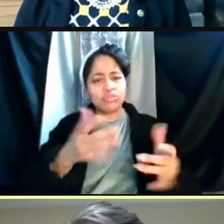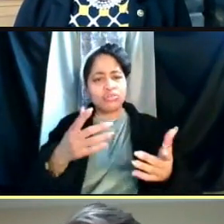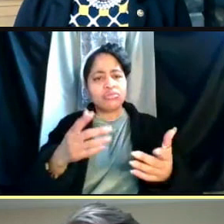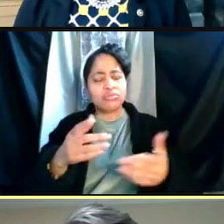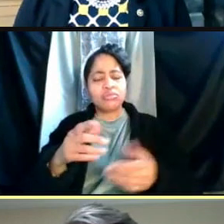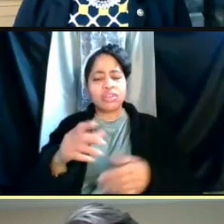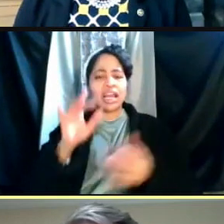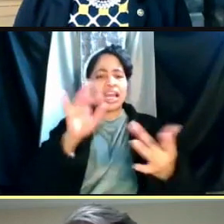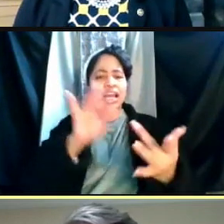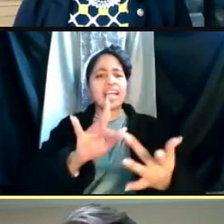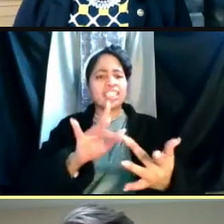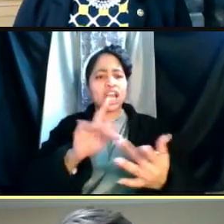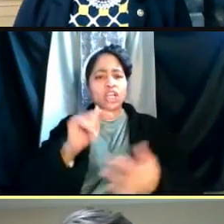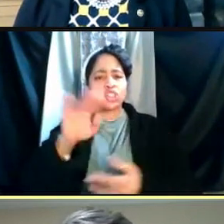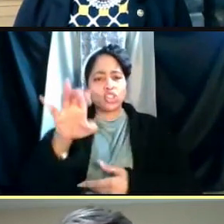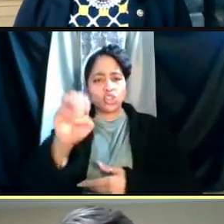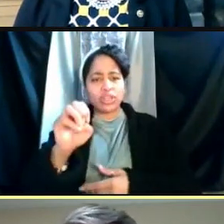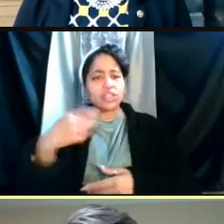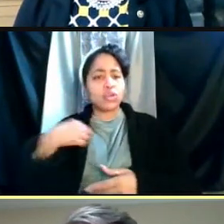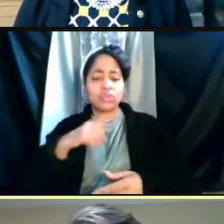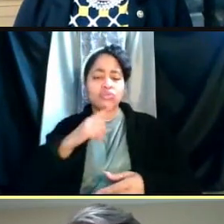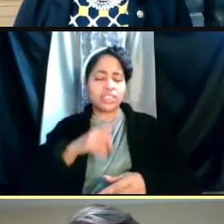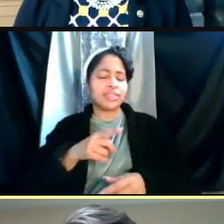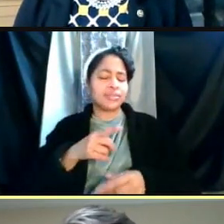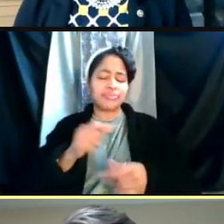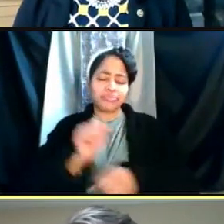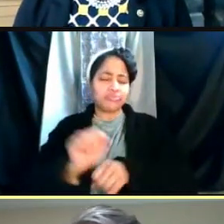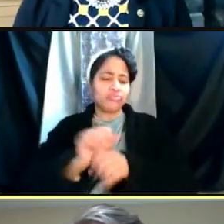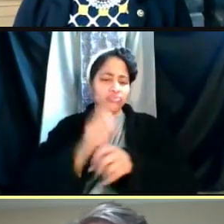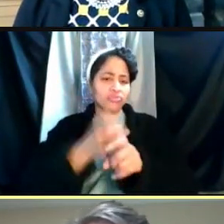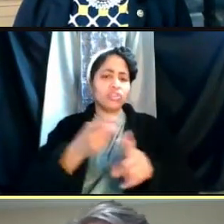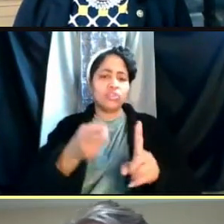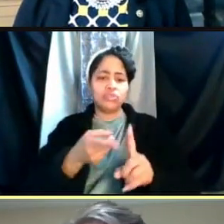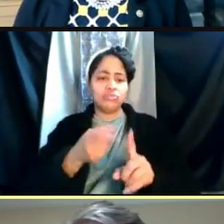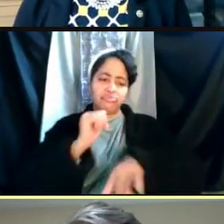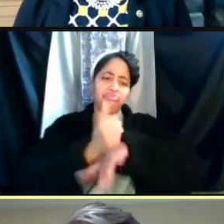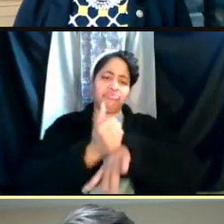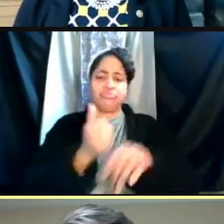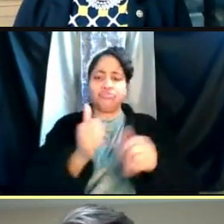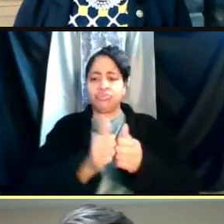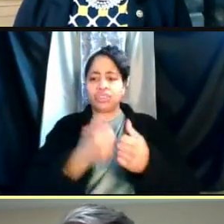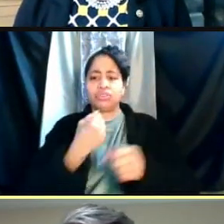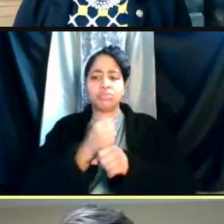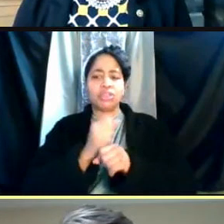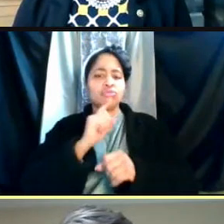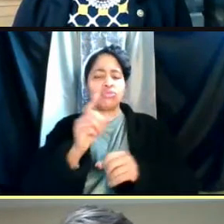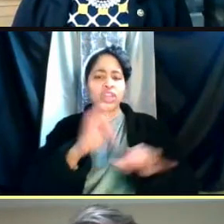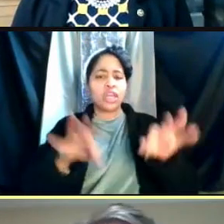we have really mature public health systems in place to be doing that really important work as well.